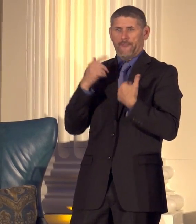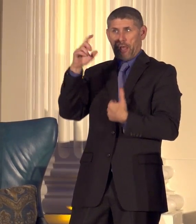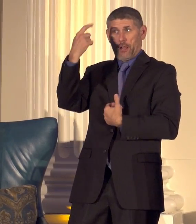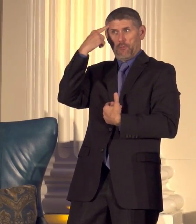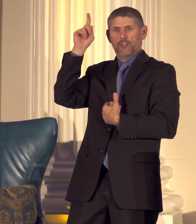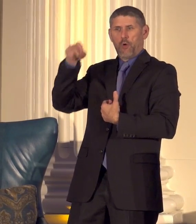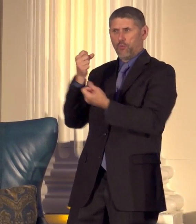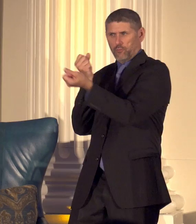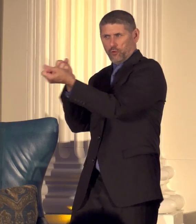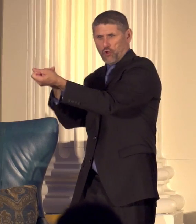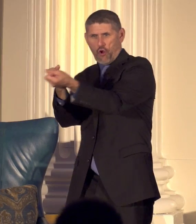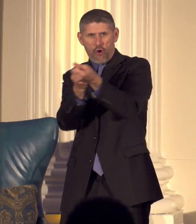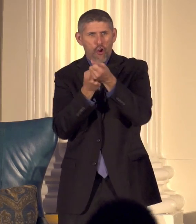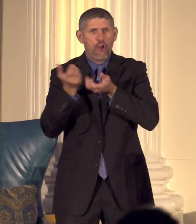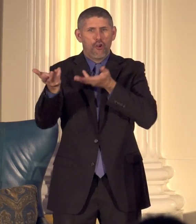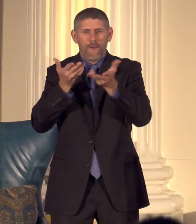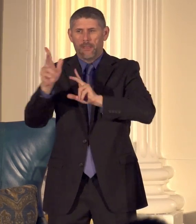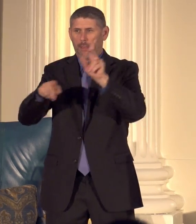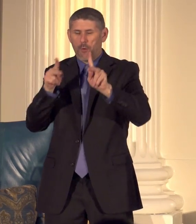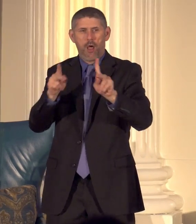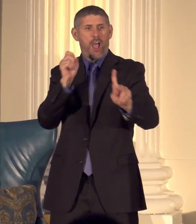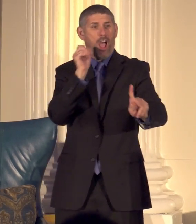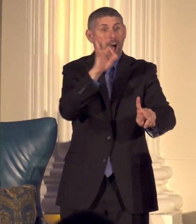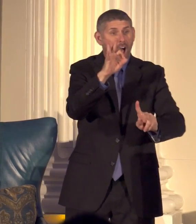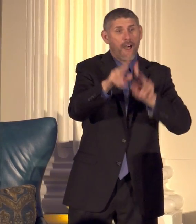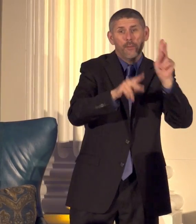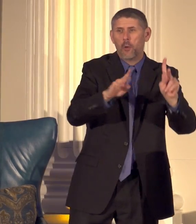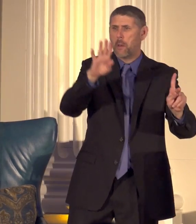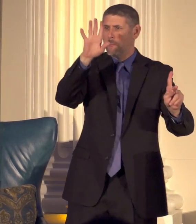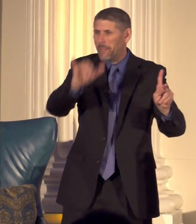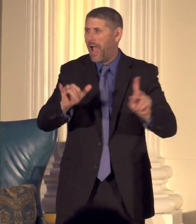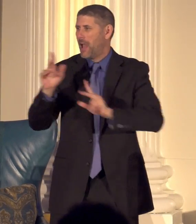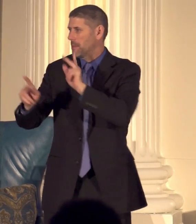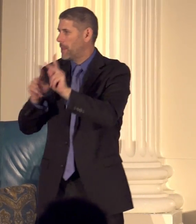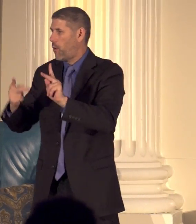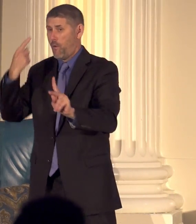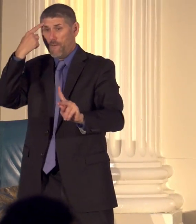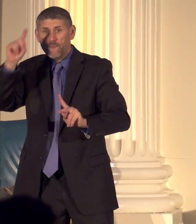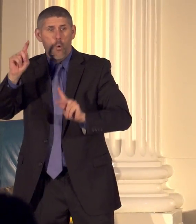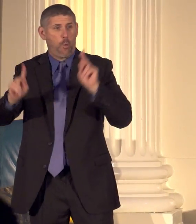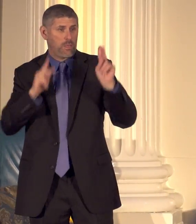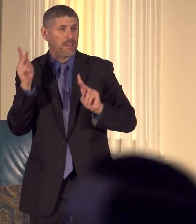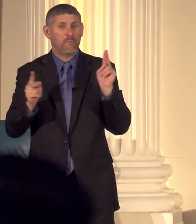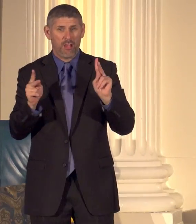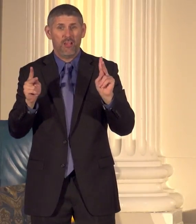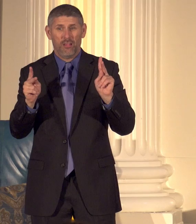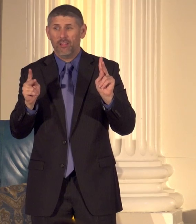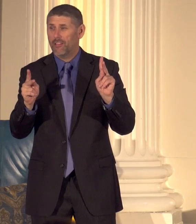serve the people of the people by the people and for the people and if there's